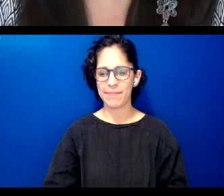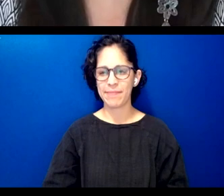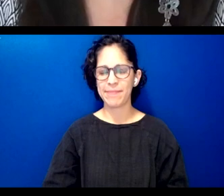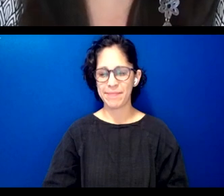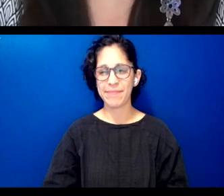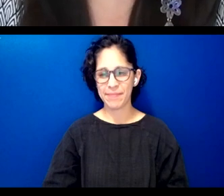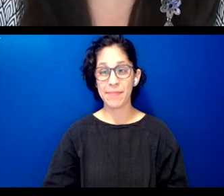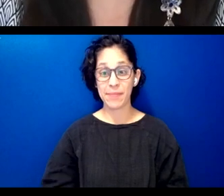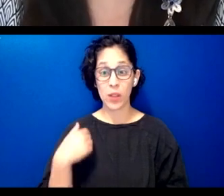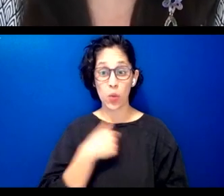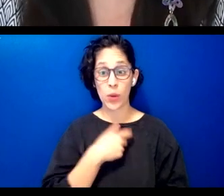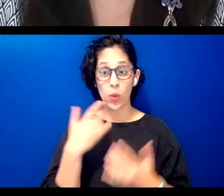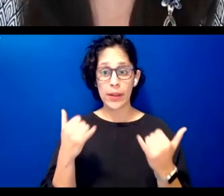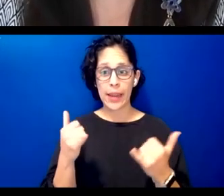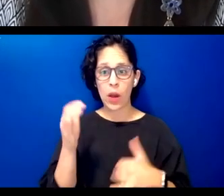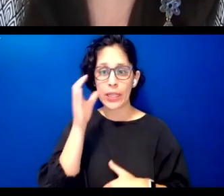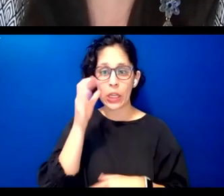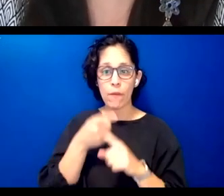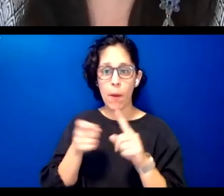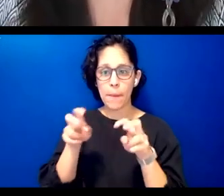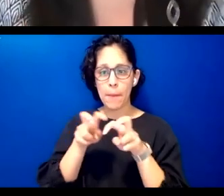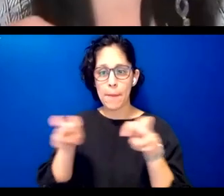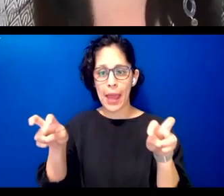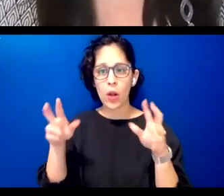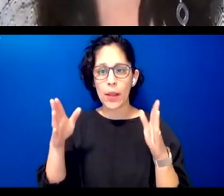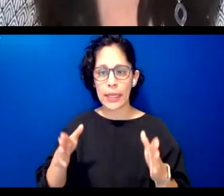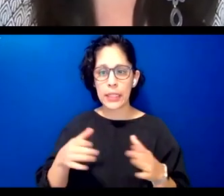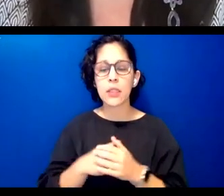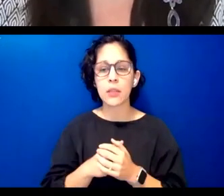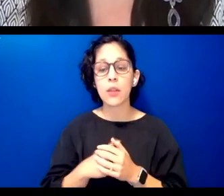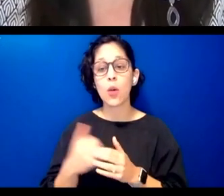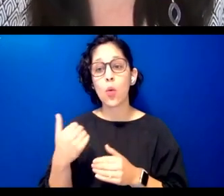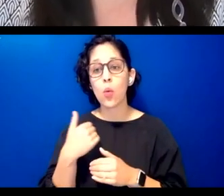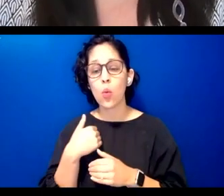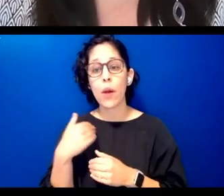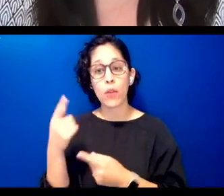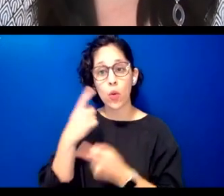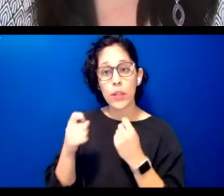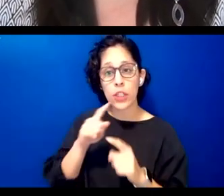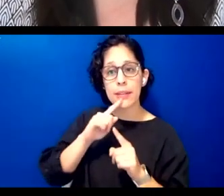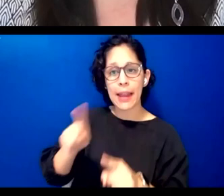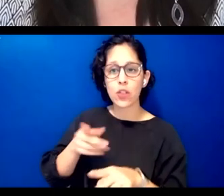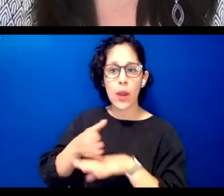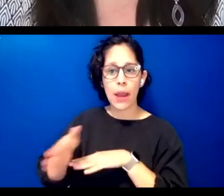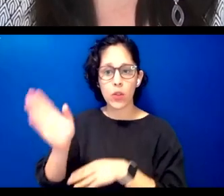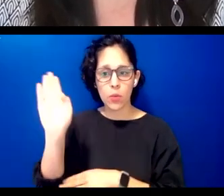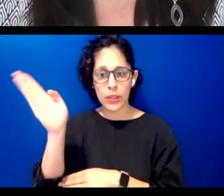we will now hear from our panelists there will be a q a segment following presentations